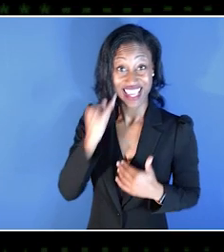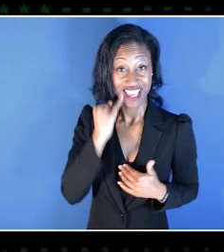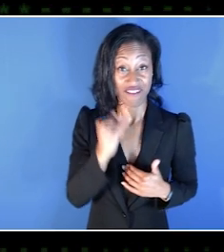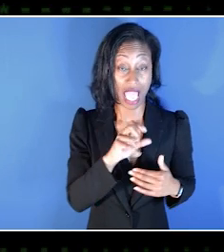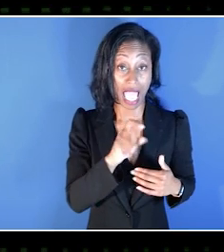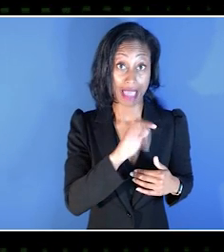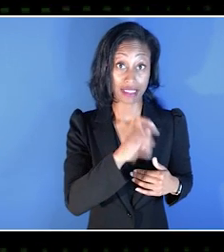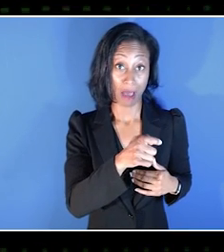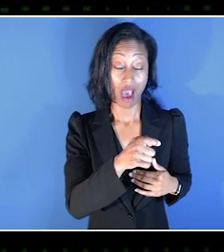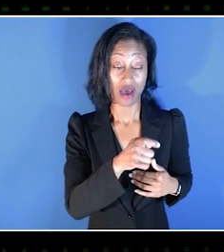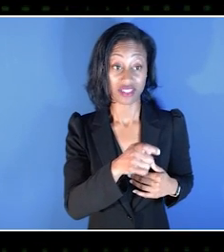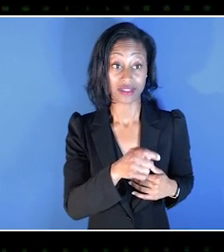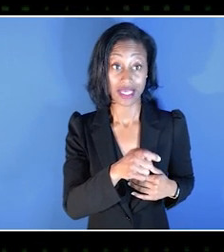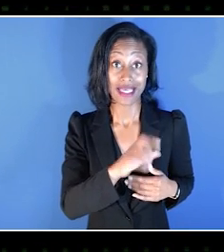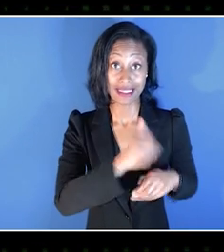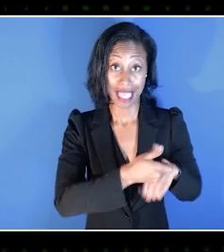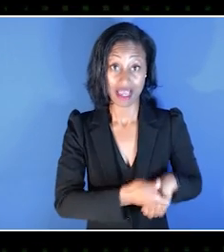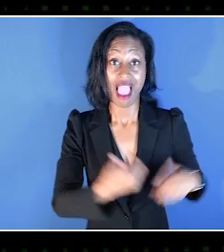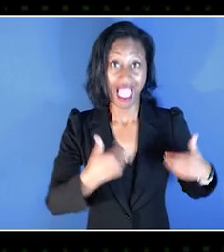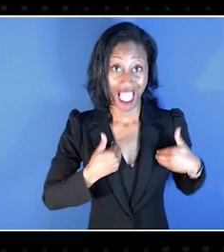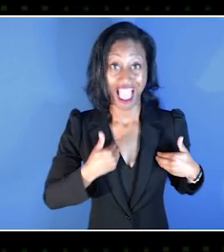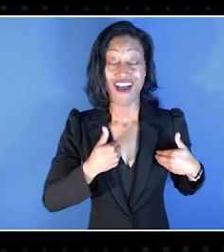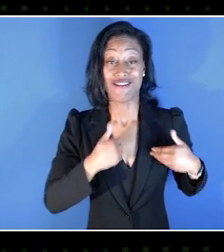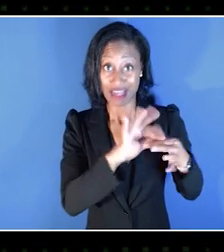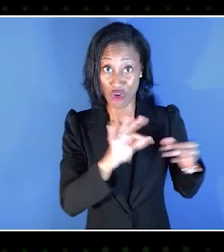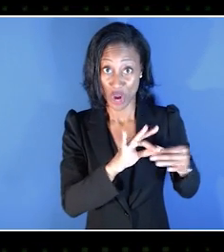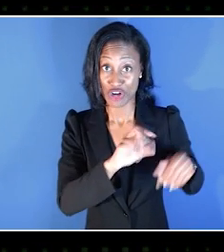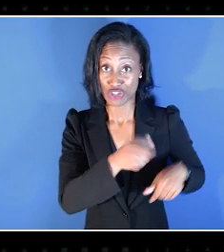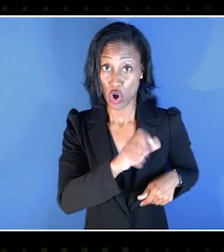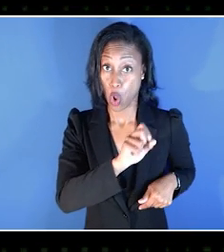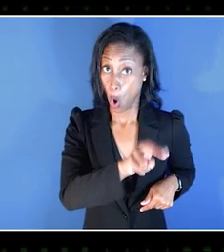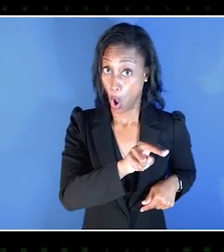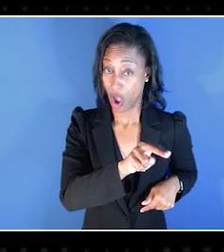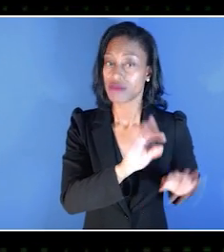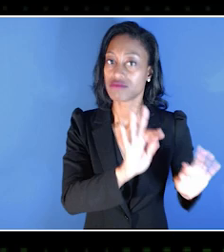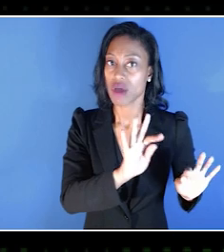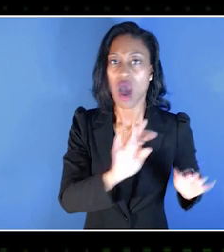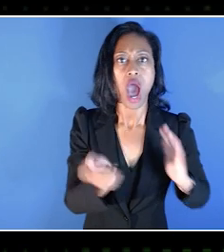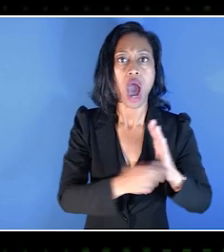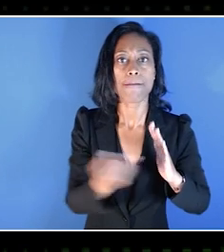if you have Narrator turned on on your Xbox, it'll automatically turn on screen reader in the game.